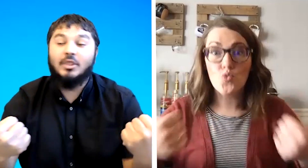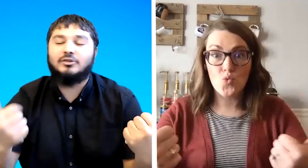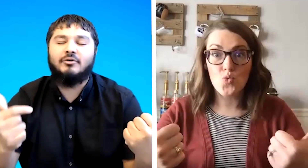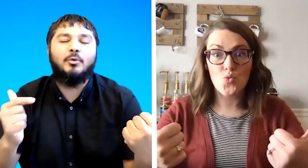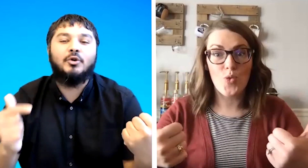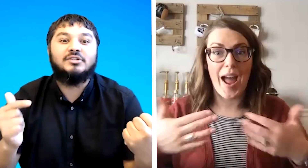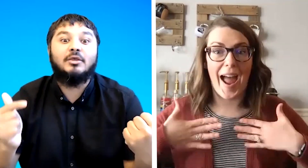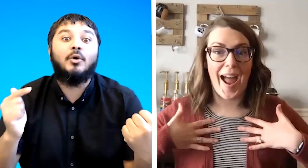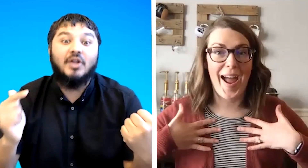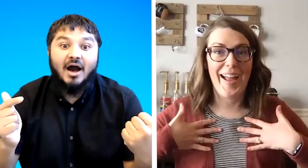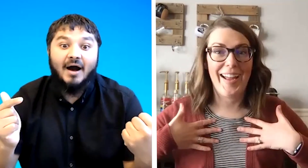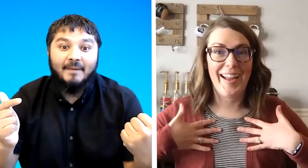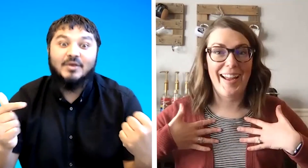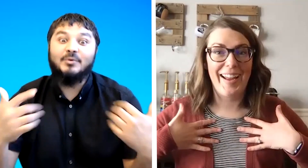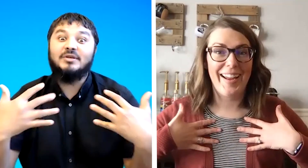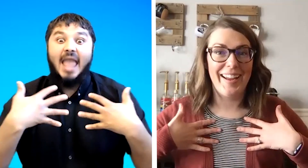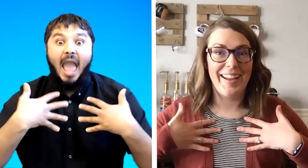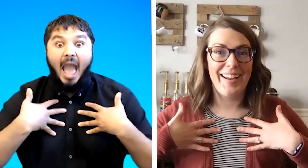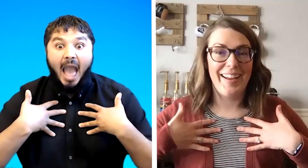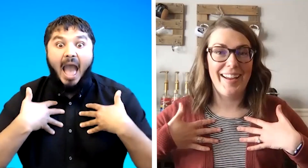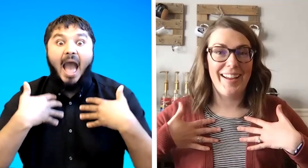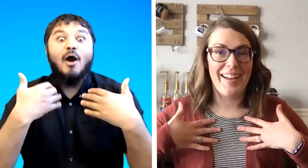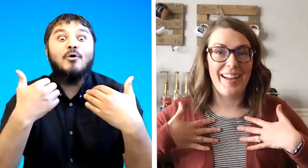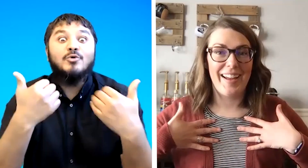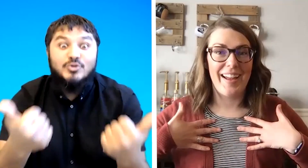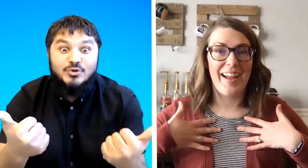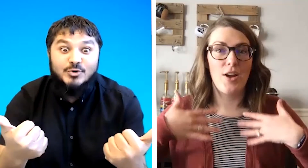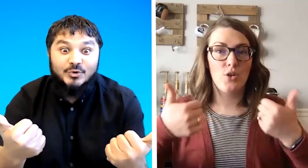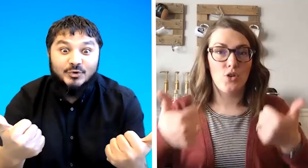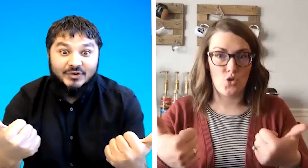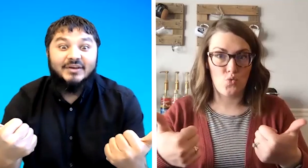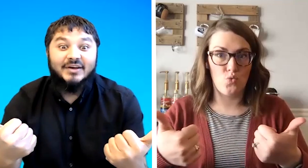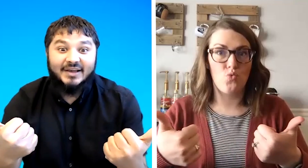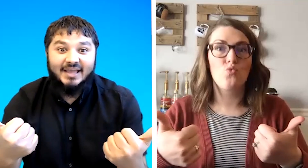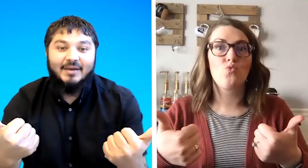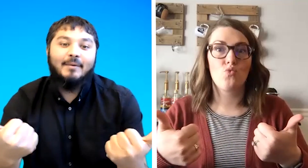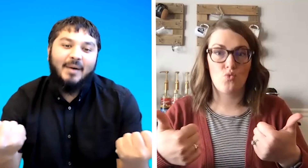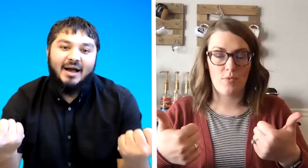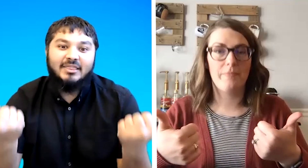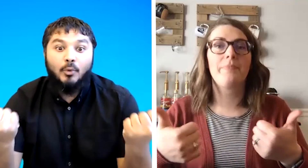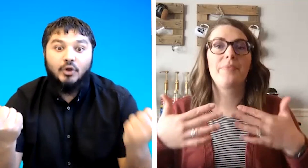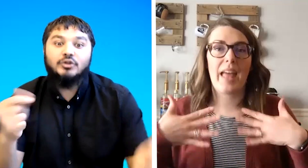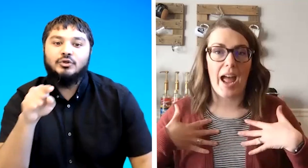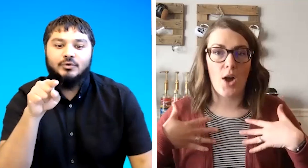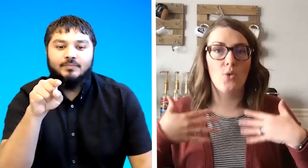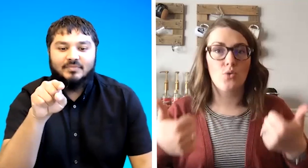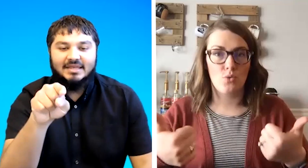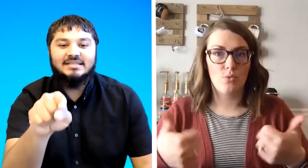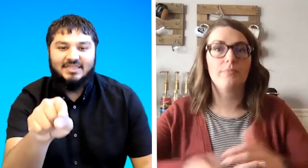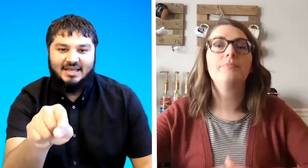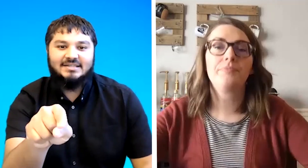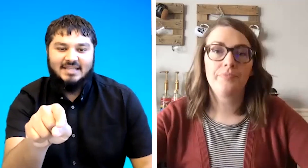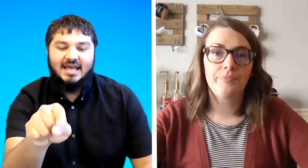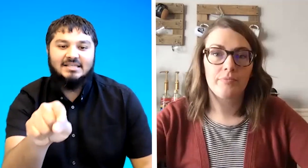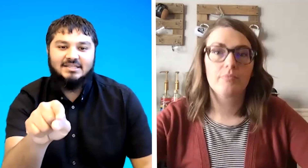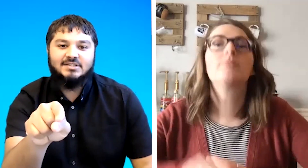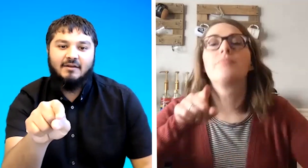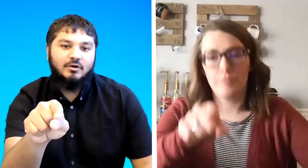sorry that we don't say the word ah we say how you okay but the word you is that that is the sign on